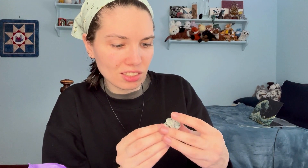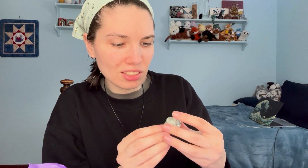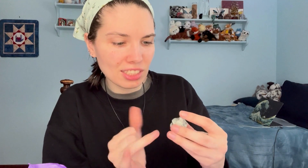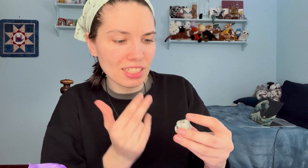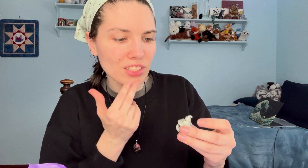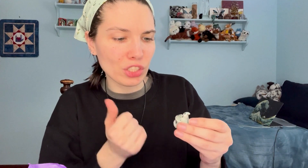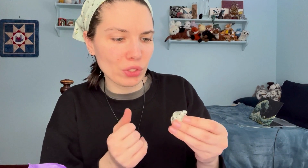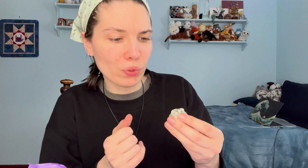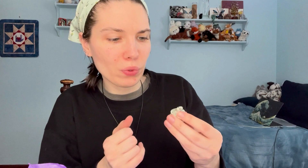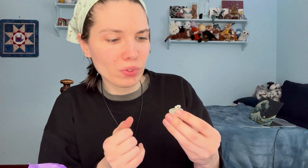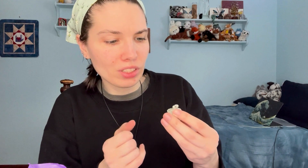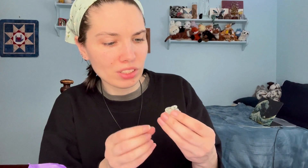That's cute